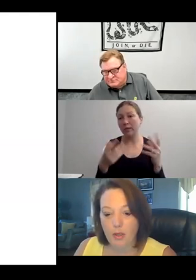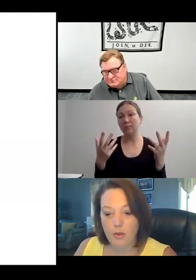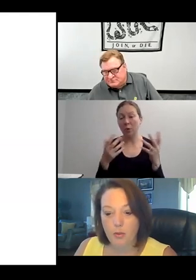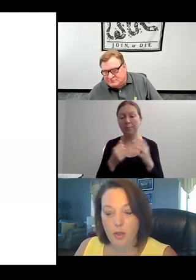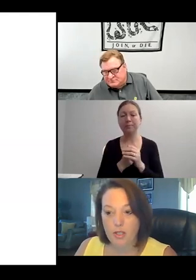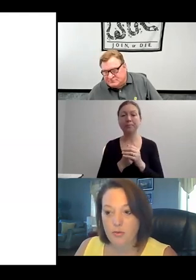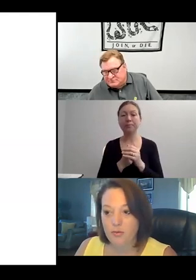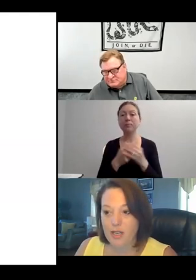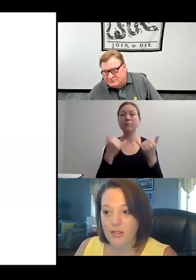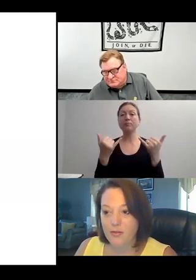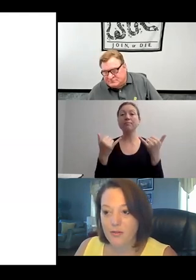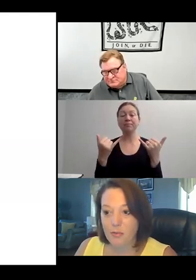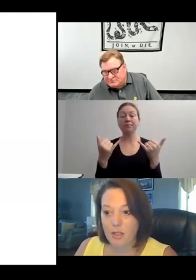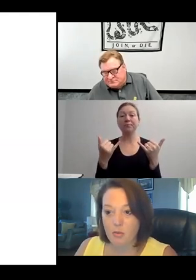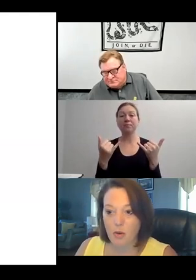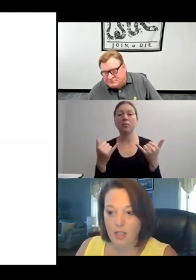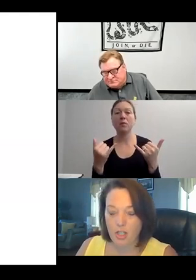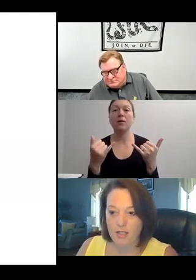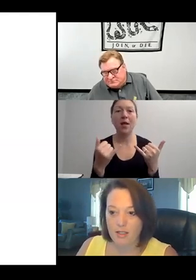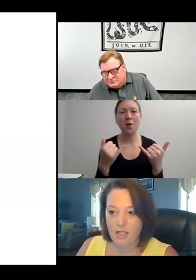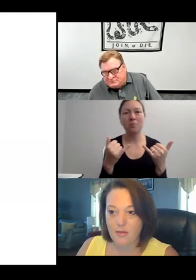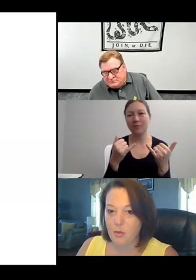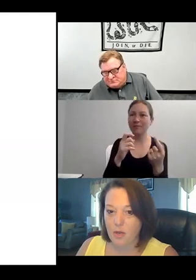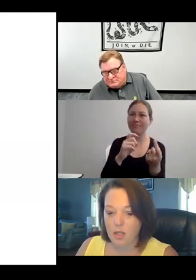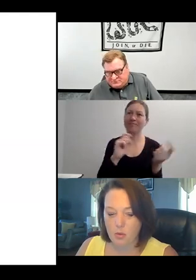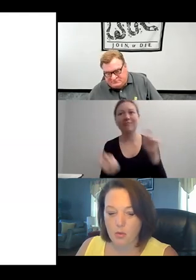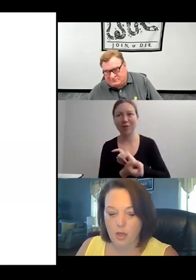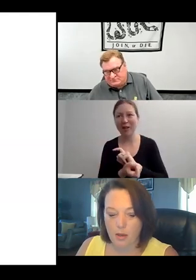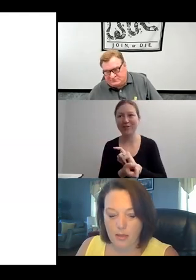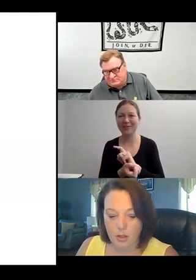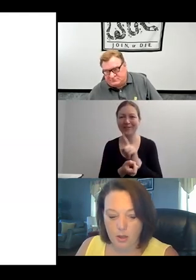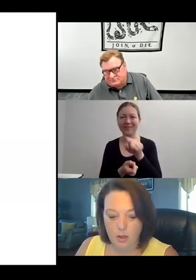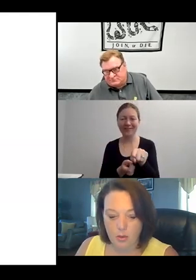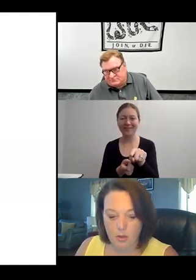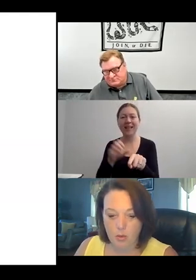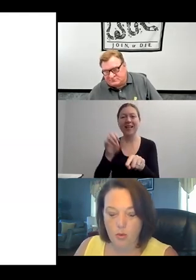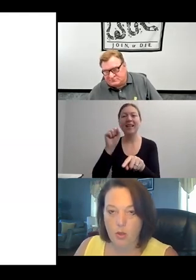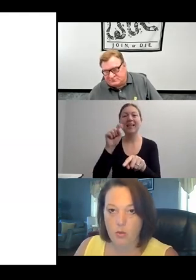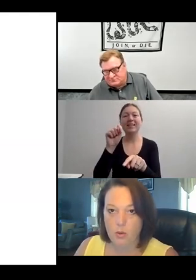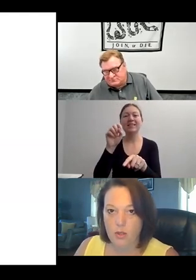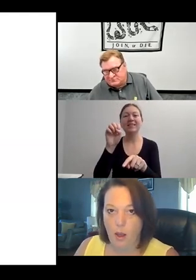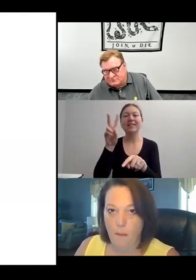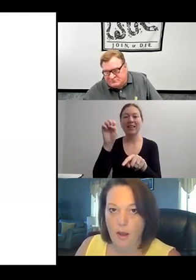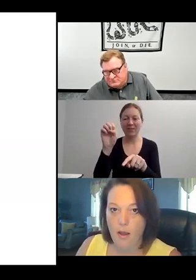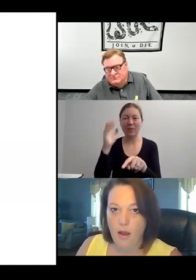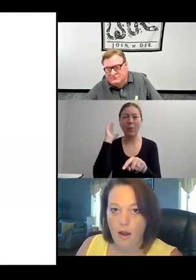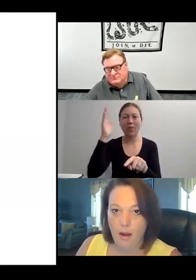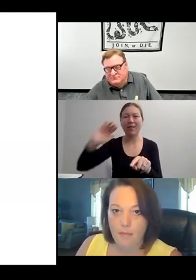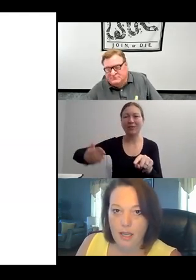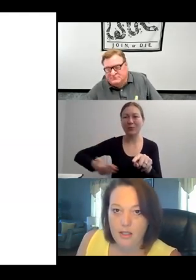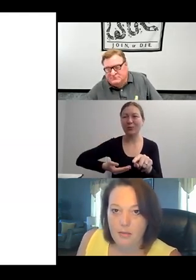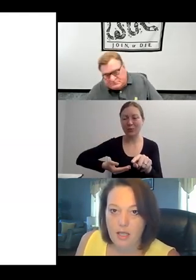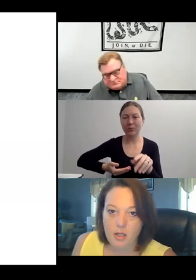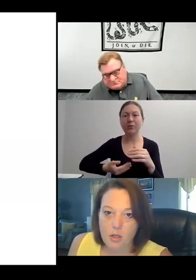"AND THE TWO MAJOR -- TWO MAJOR THINGS ARE EITHER WHAT WOULD CALL THE DISABILITY YOU